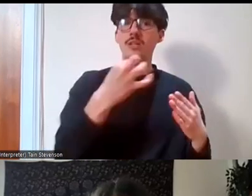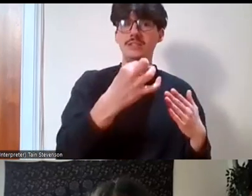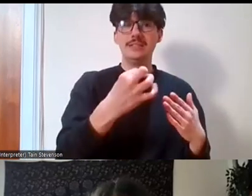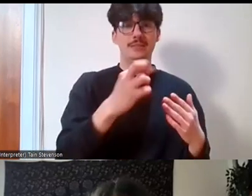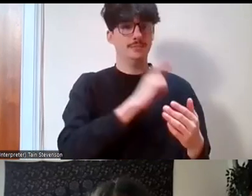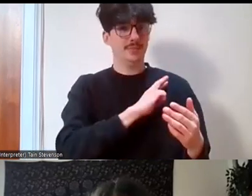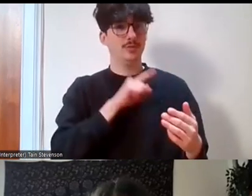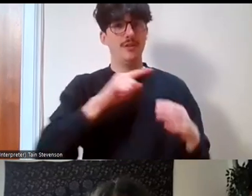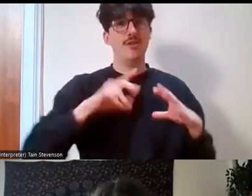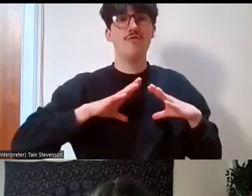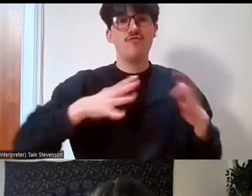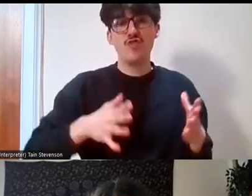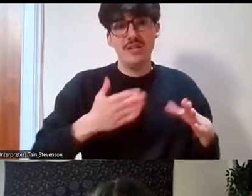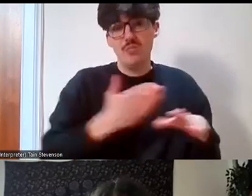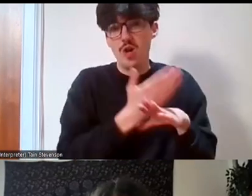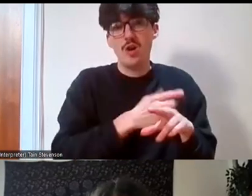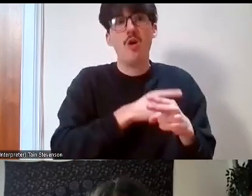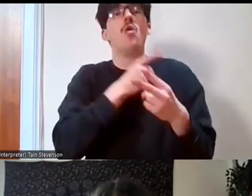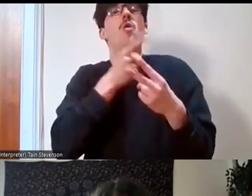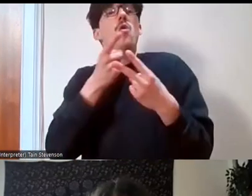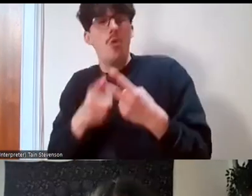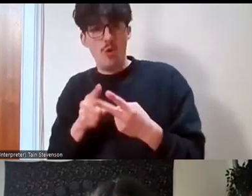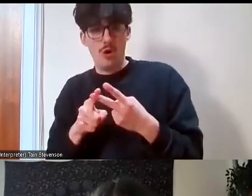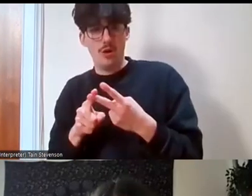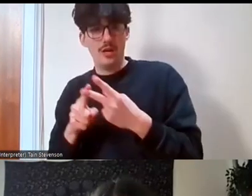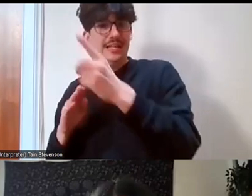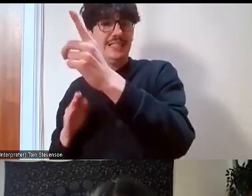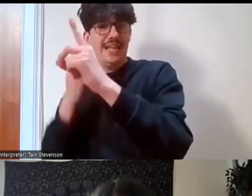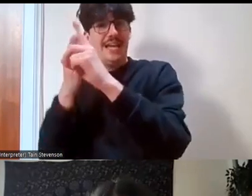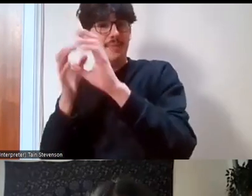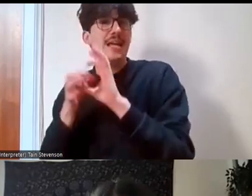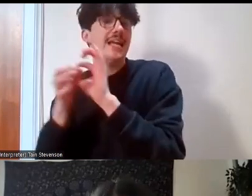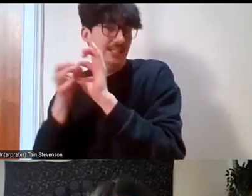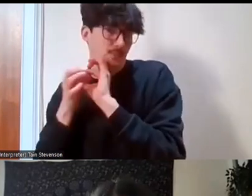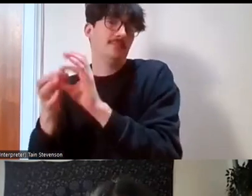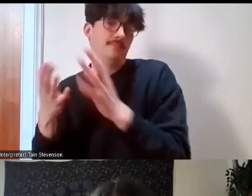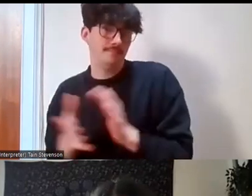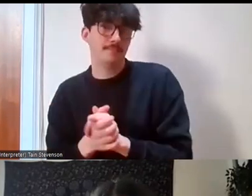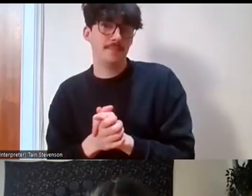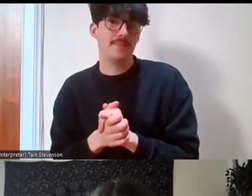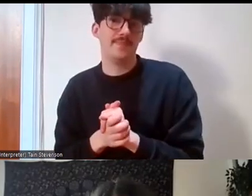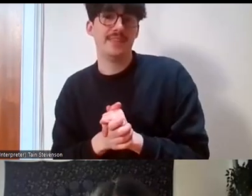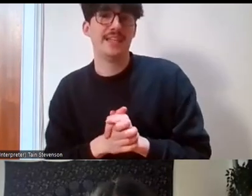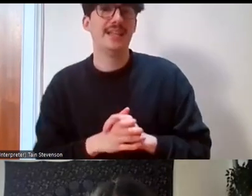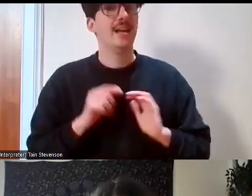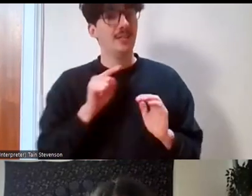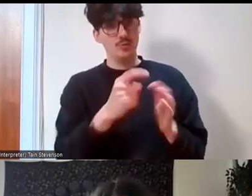or is the ultimate aim engagement? Now, Ruth has got an opinion but before I share her opinion,